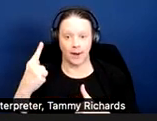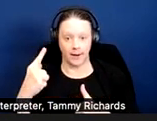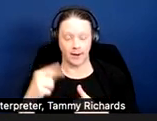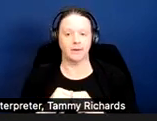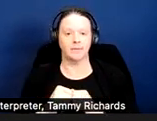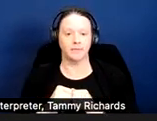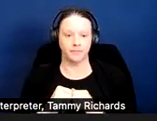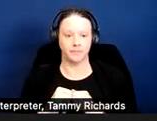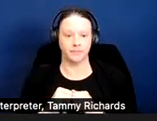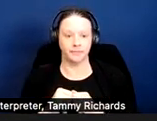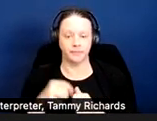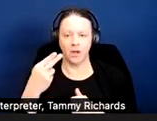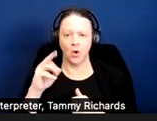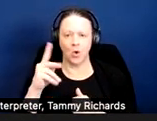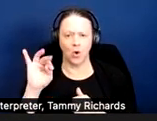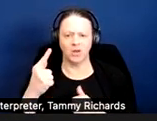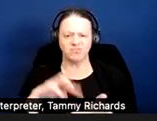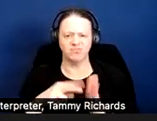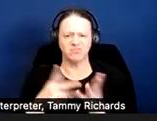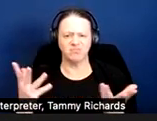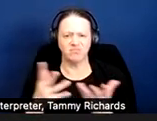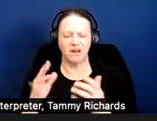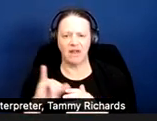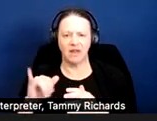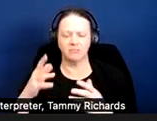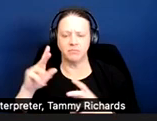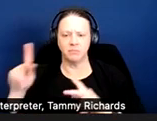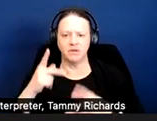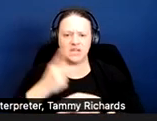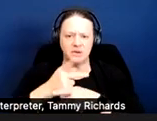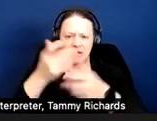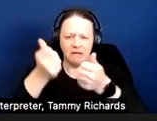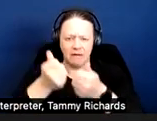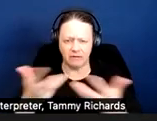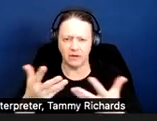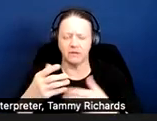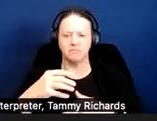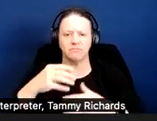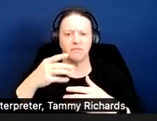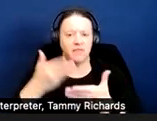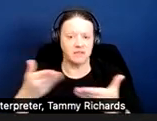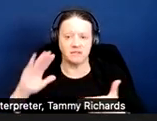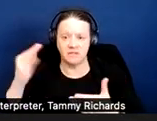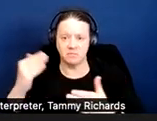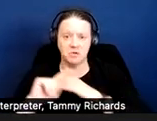Hoarding that violates health and safety codes is going to be considered a lease violation.